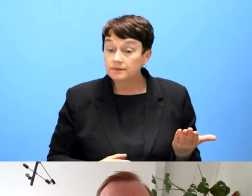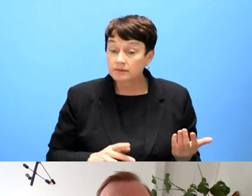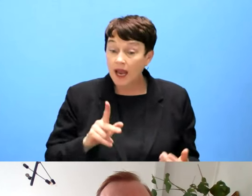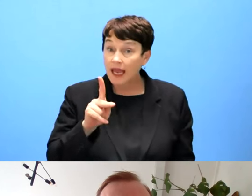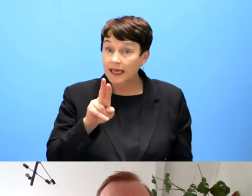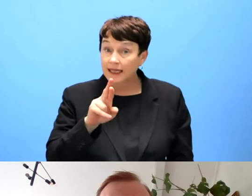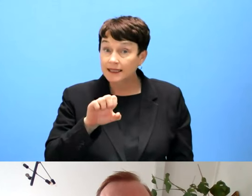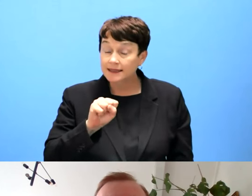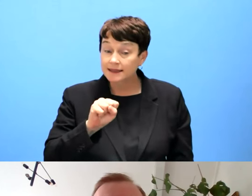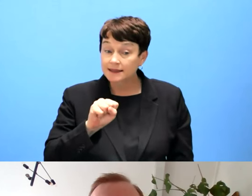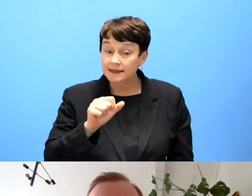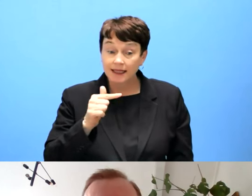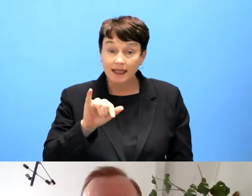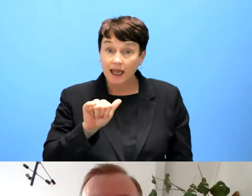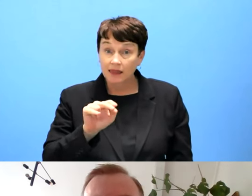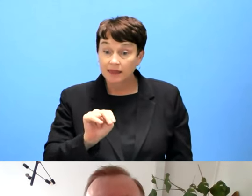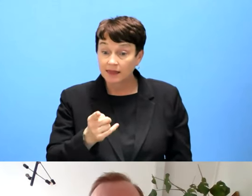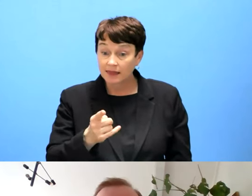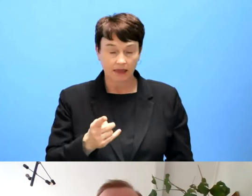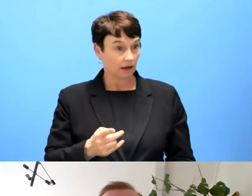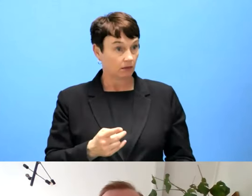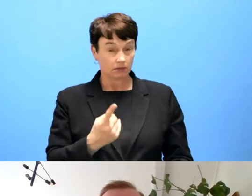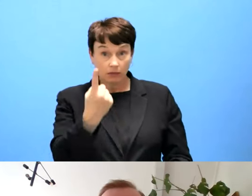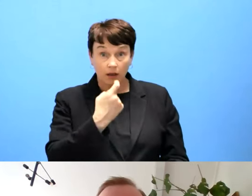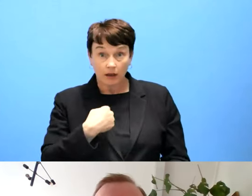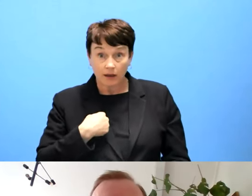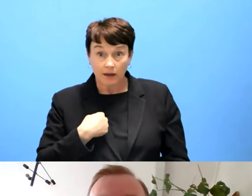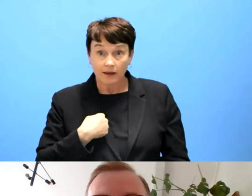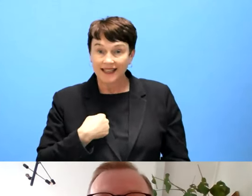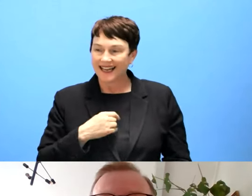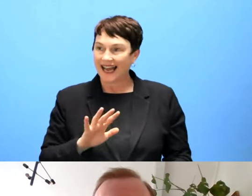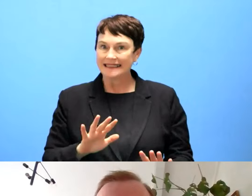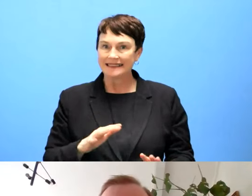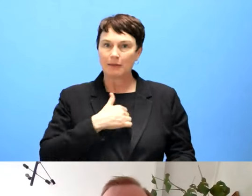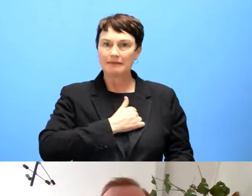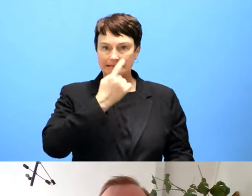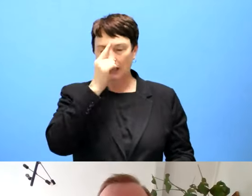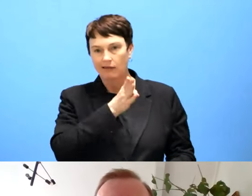Could you repeat the question. Sorry.